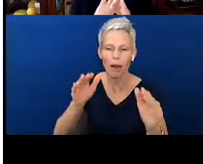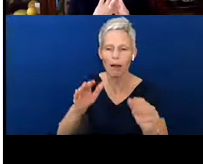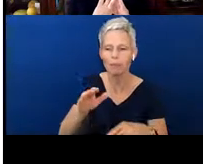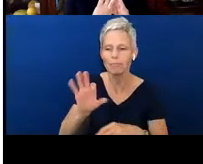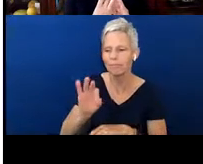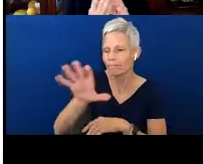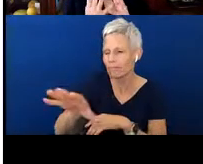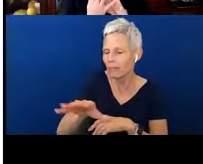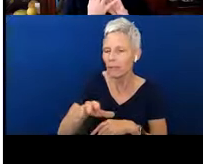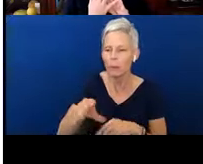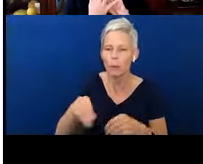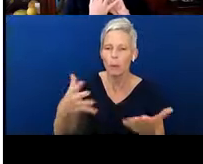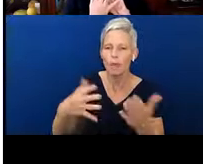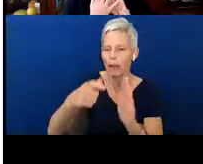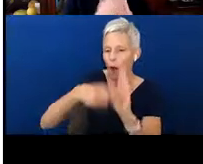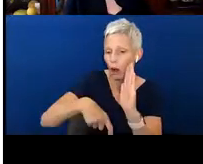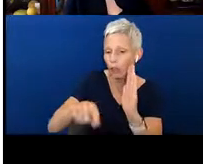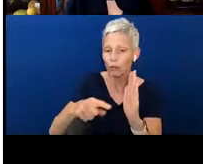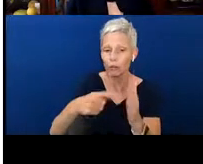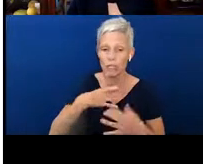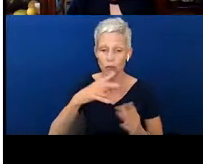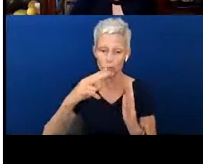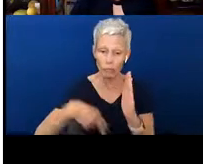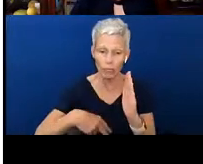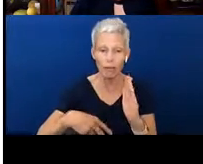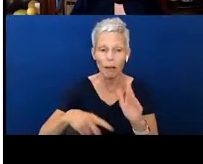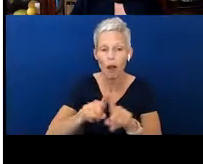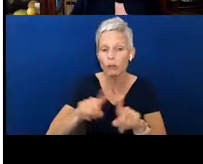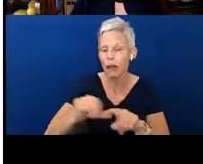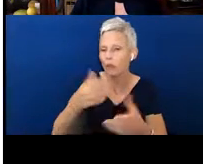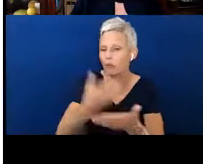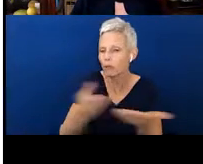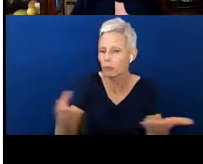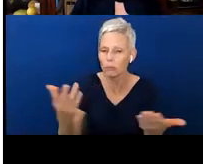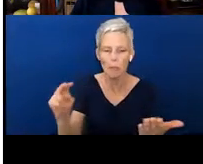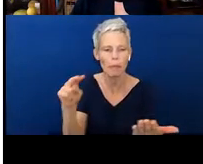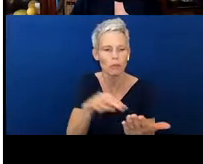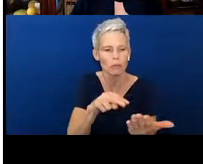interested in and a resource for you, so you might want to check that out too. But those are all in